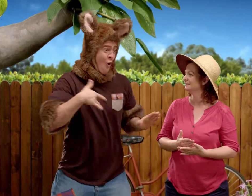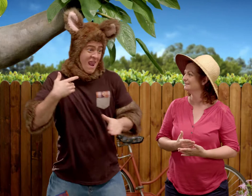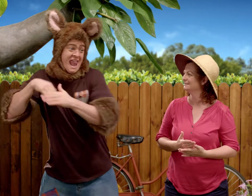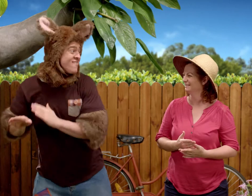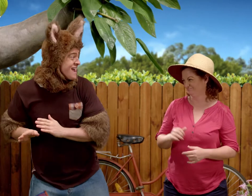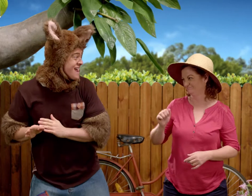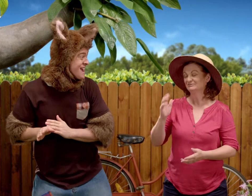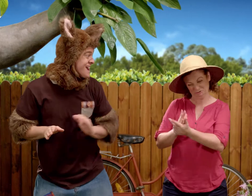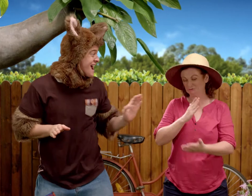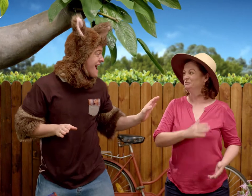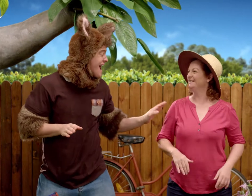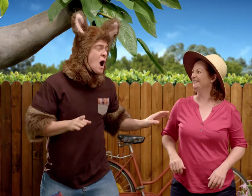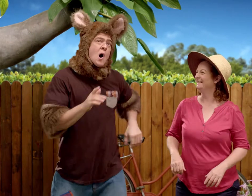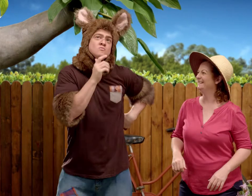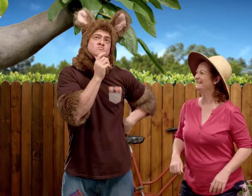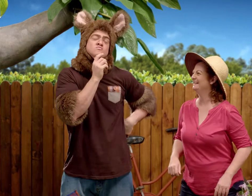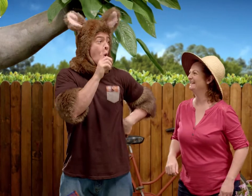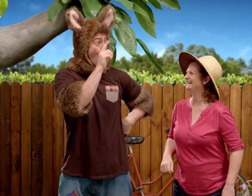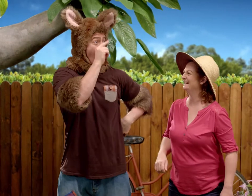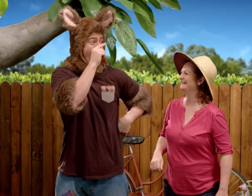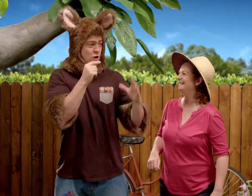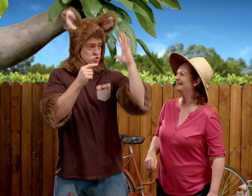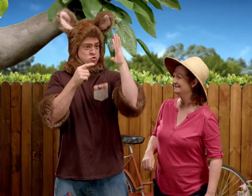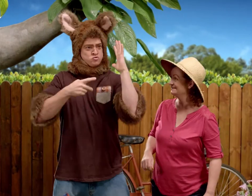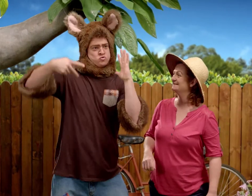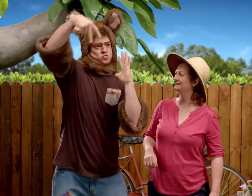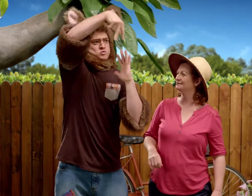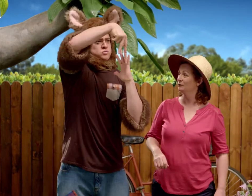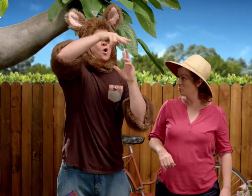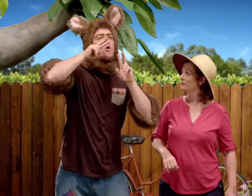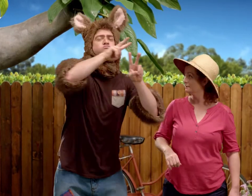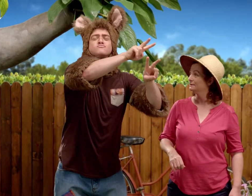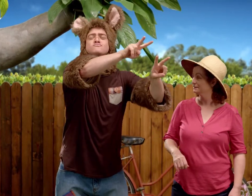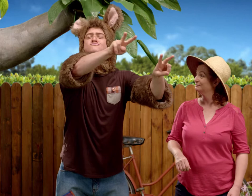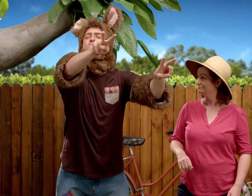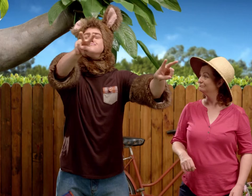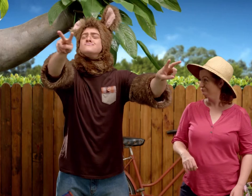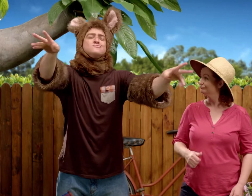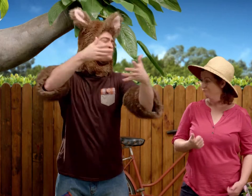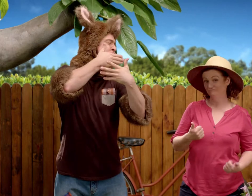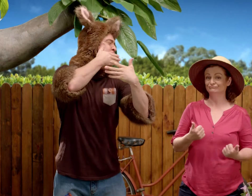And they're good for living in. They're good for sitting on top of, and looking at the beautiful scenery.